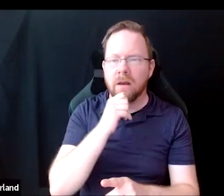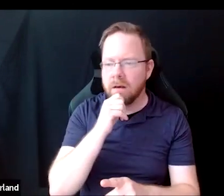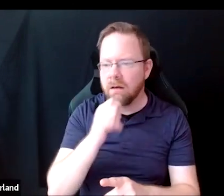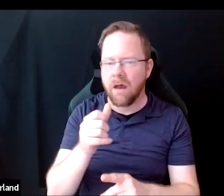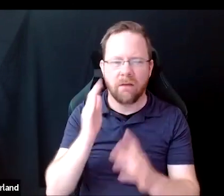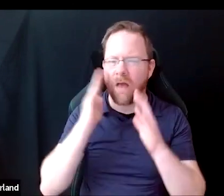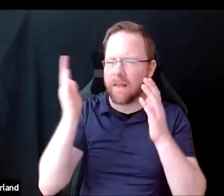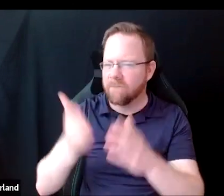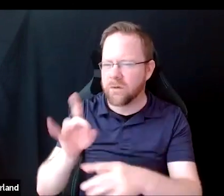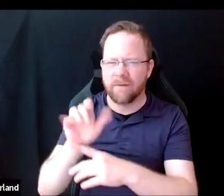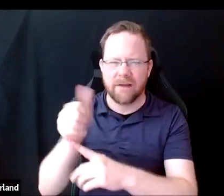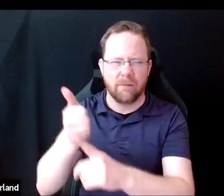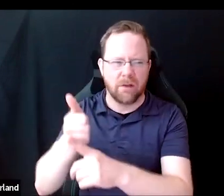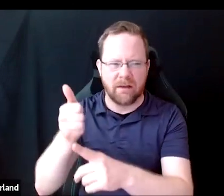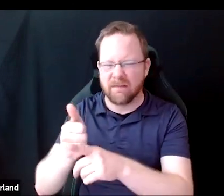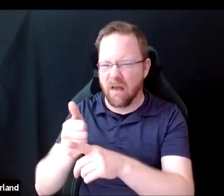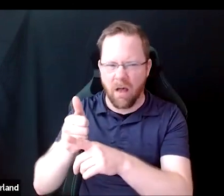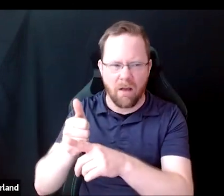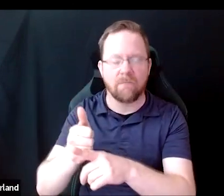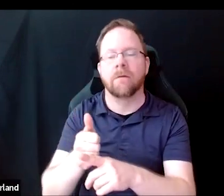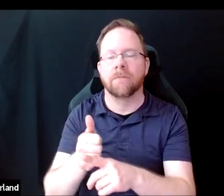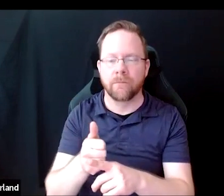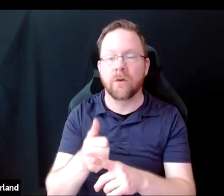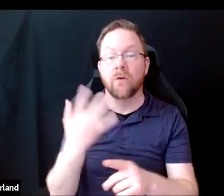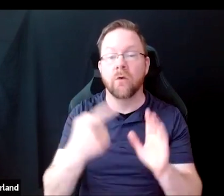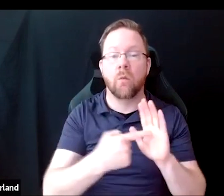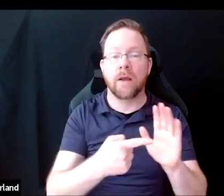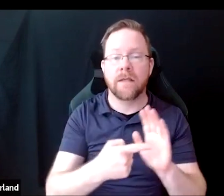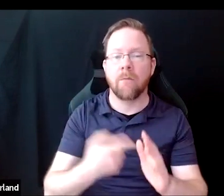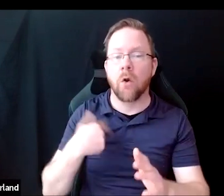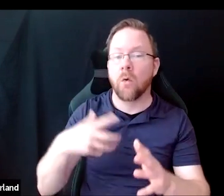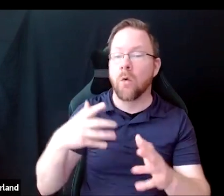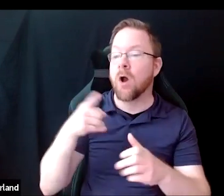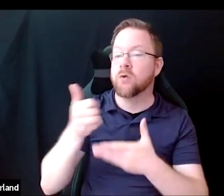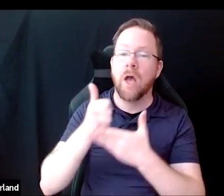An example of this language could be, and I quote, "We want to help you present the best version of yourself